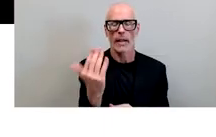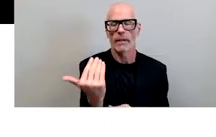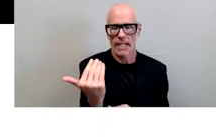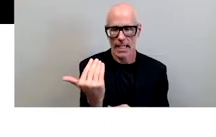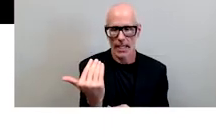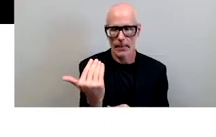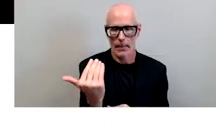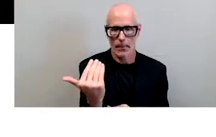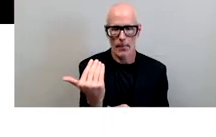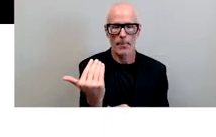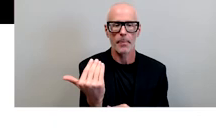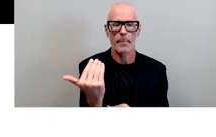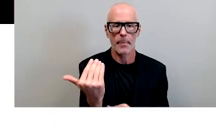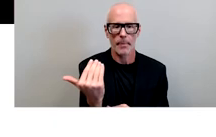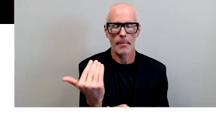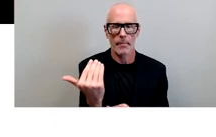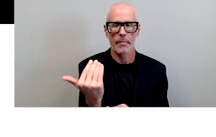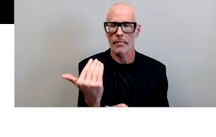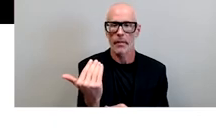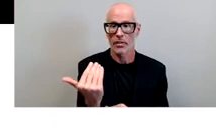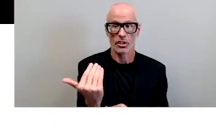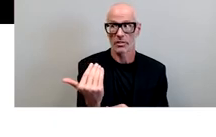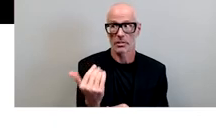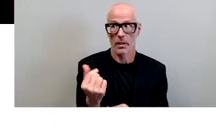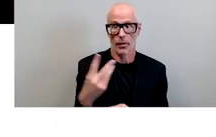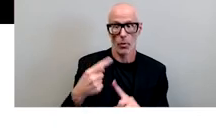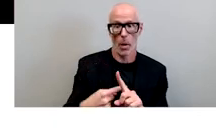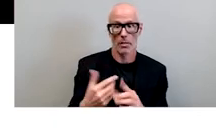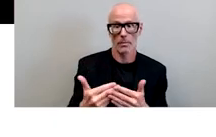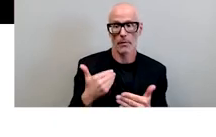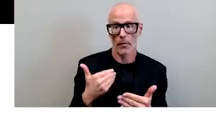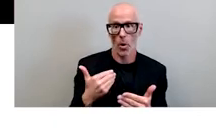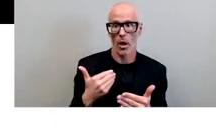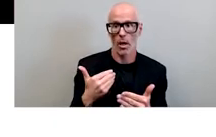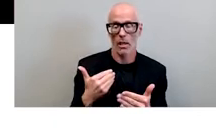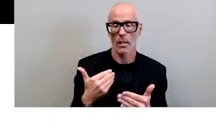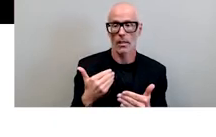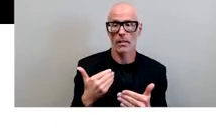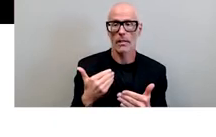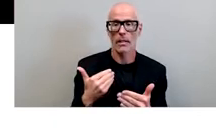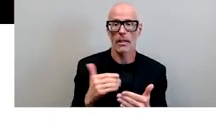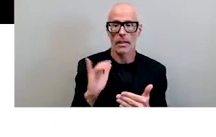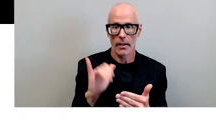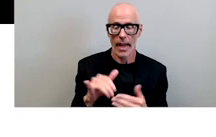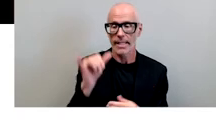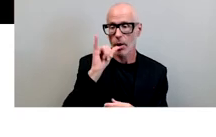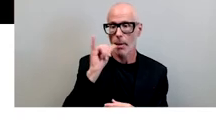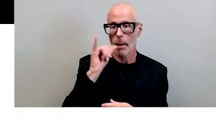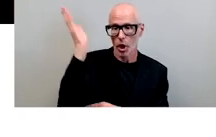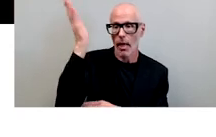um you know just a few months ahead of um giving the um the terry piper lecture there at csun